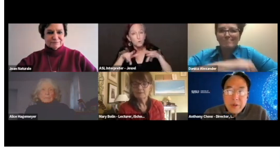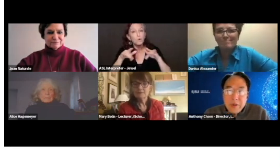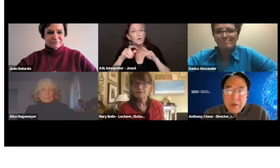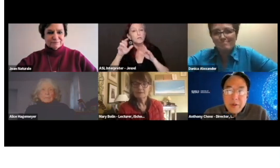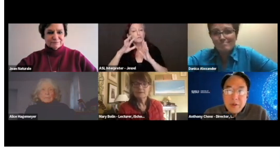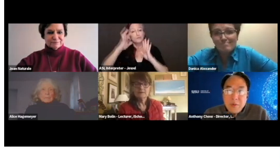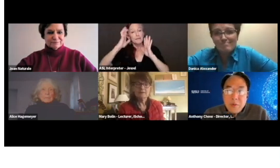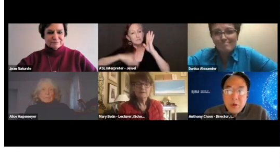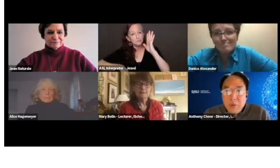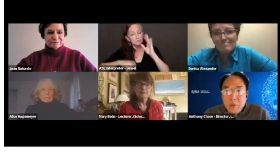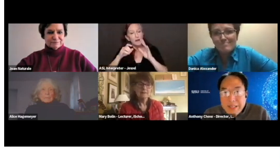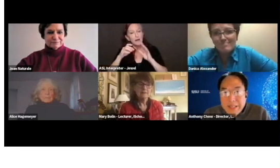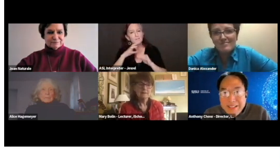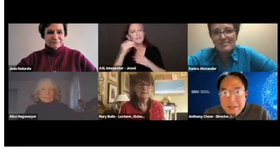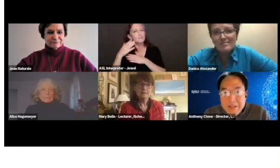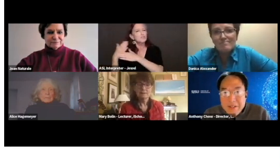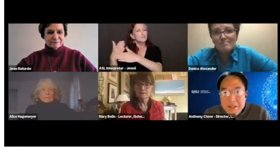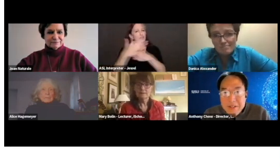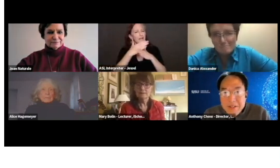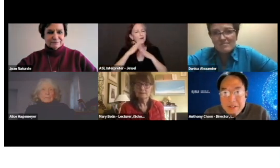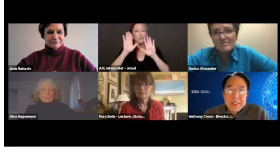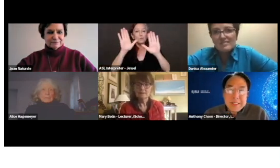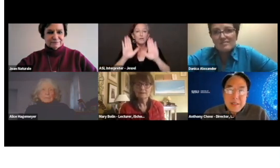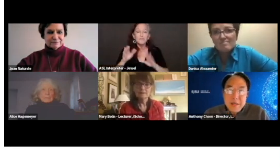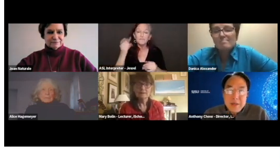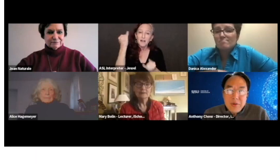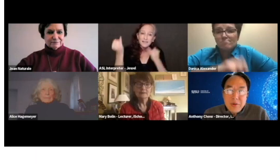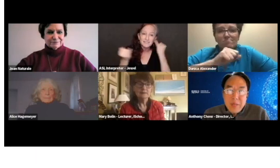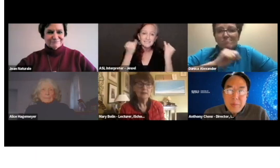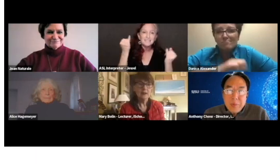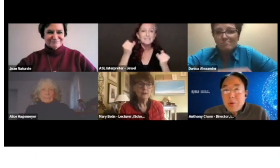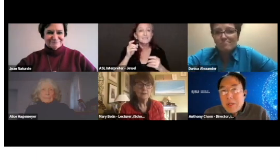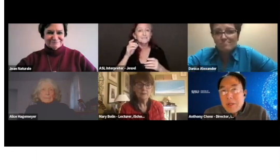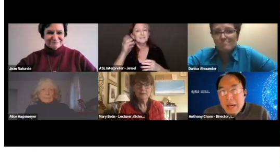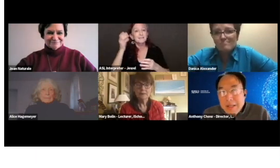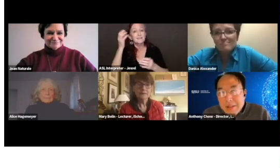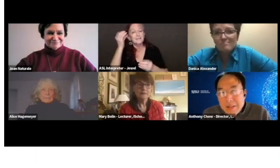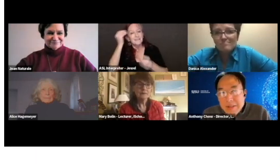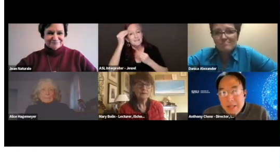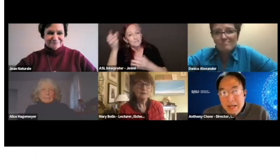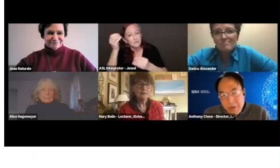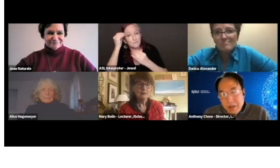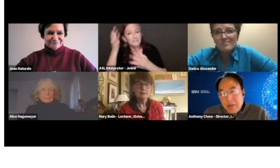of the wonderful ideas and resources so that people can access that,